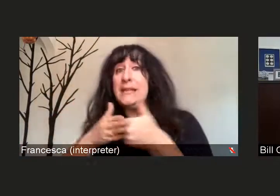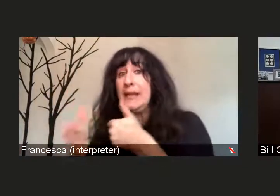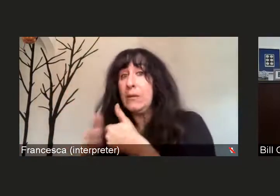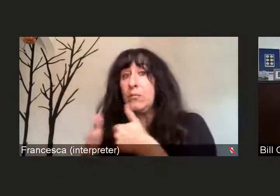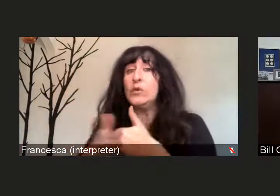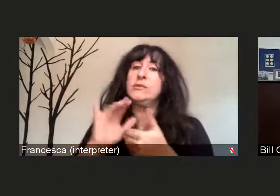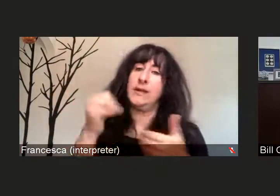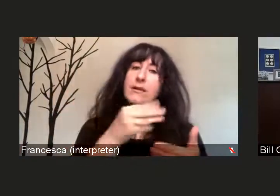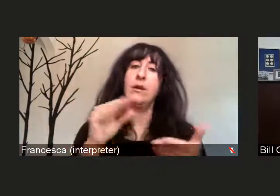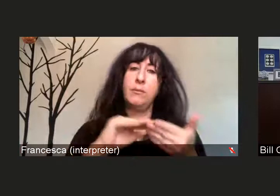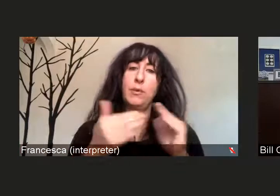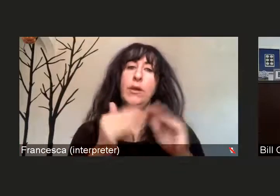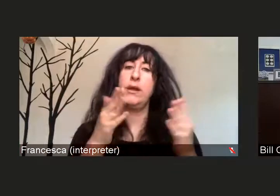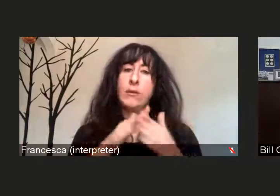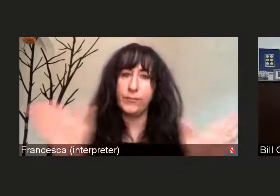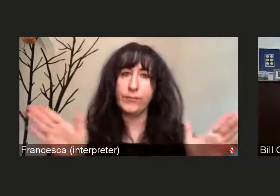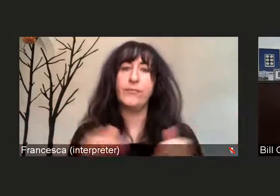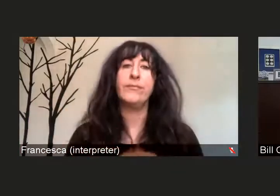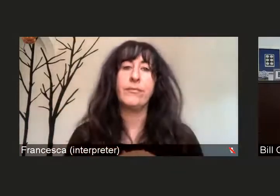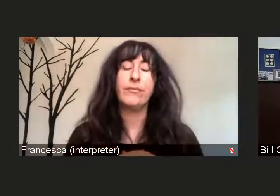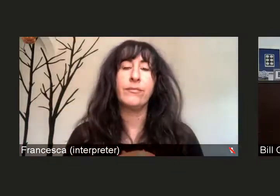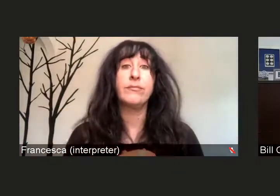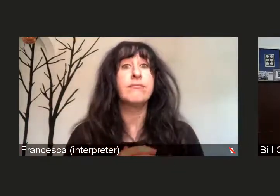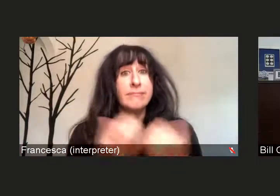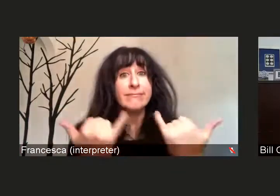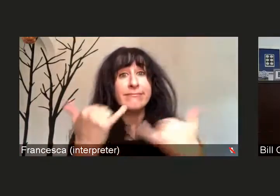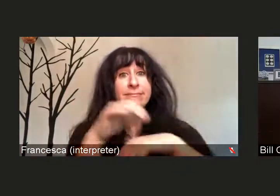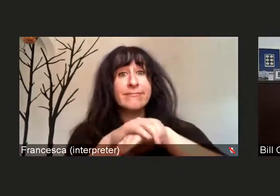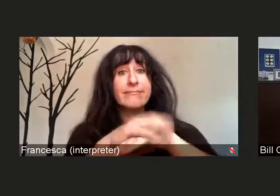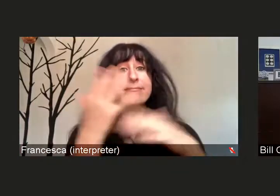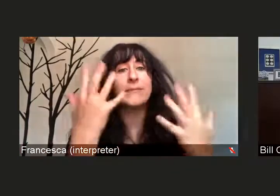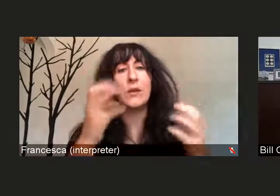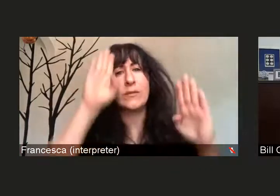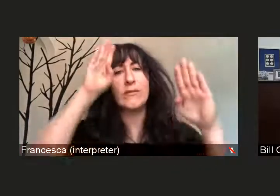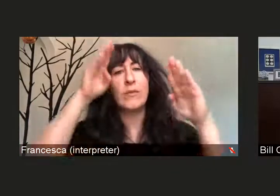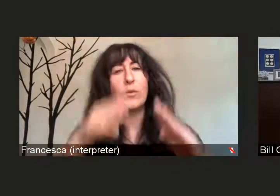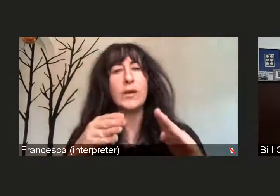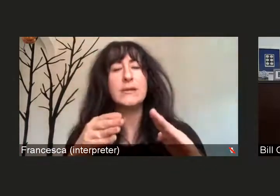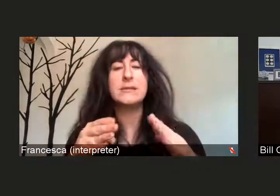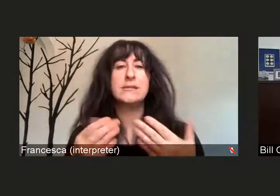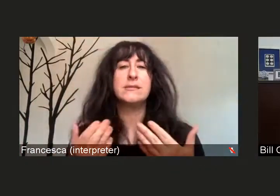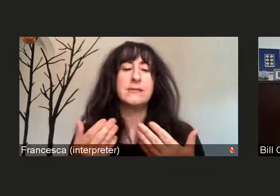So tonight I wanna talk to you about really the following subjects,